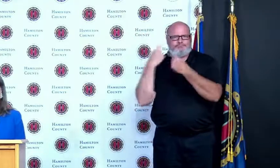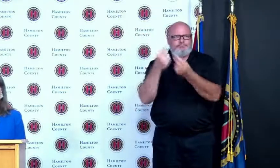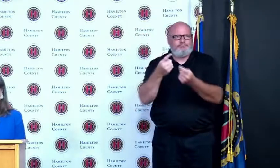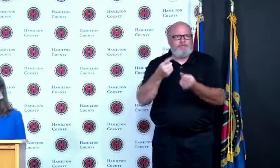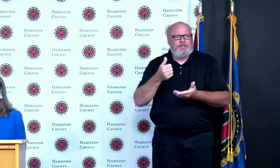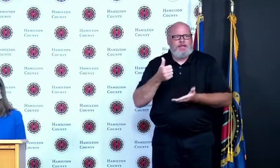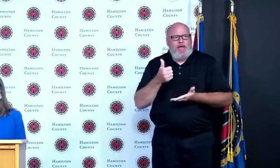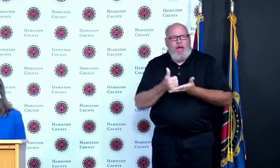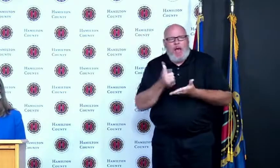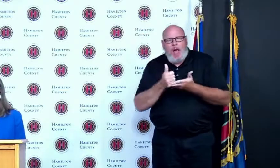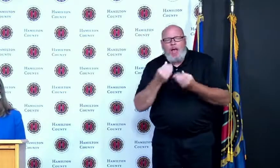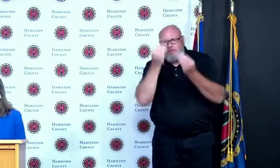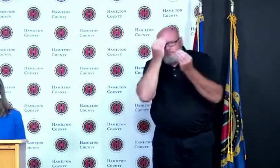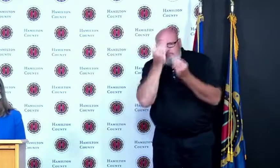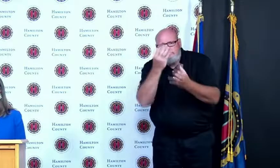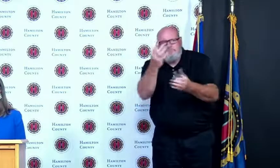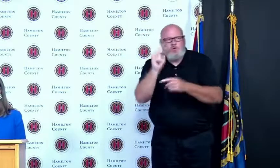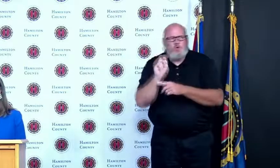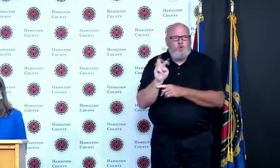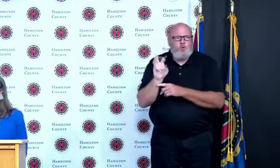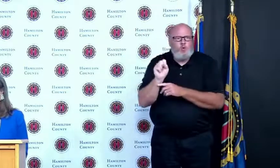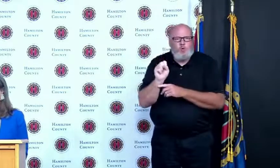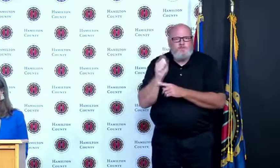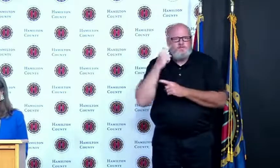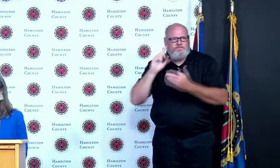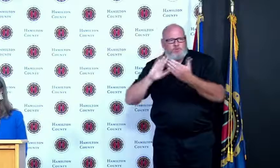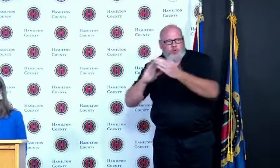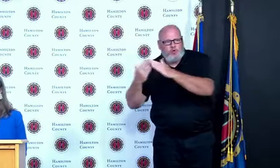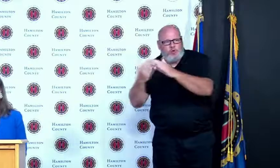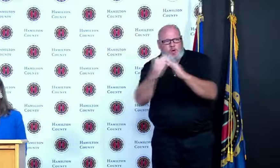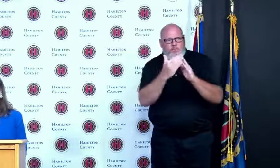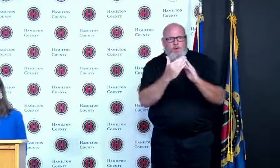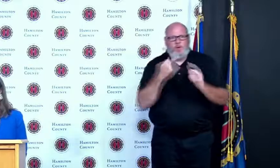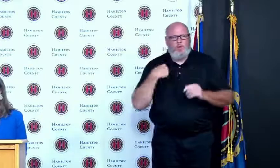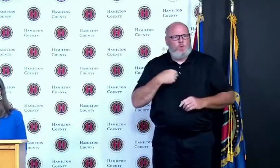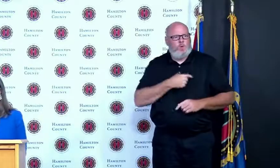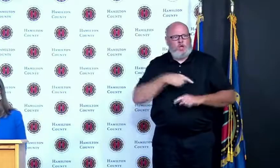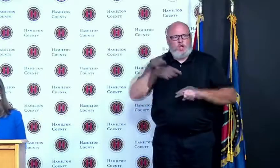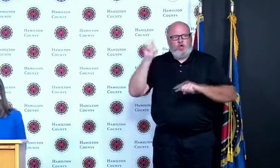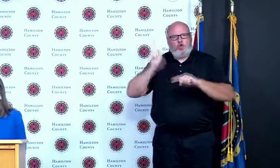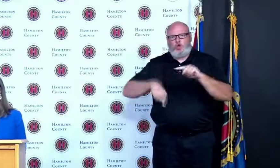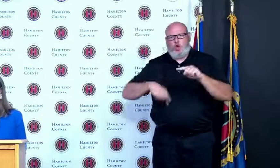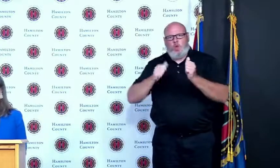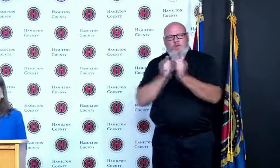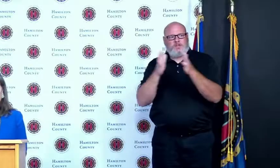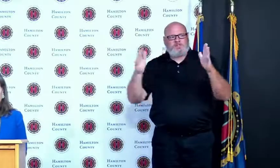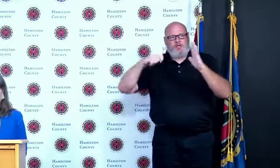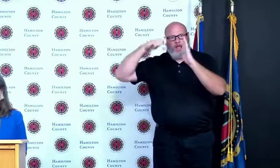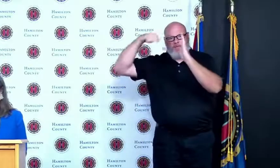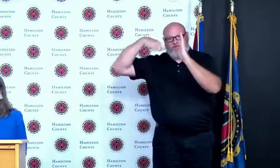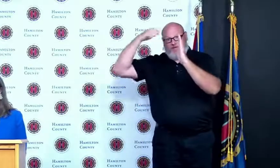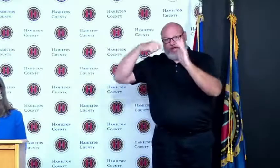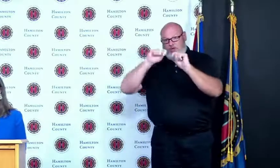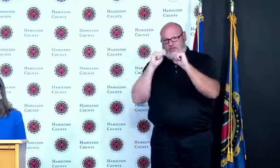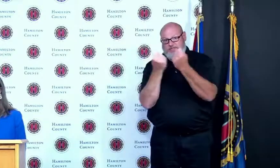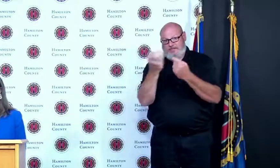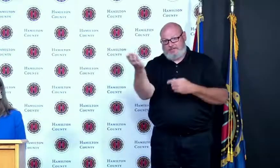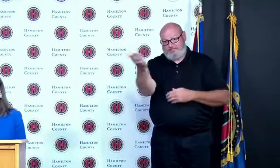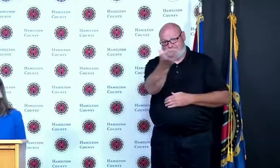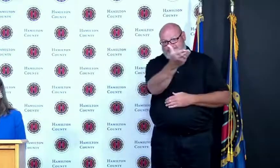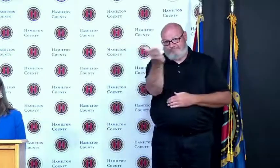have done it without you so on this last official briefing day I would like to do three things first